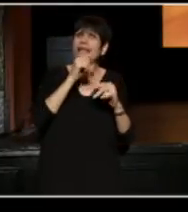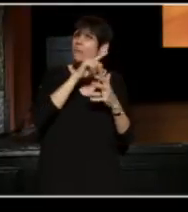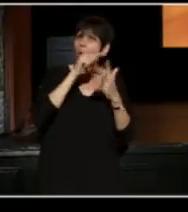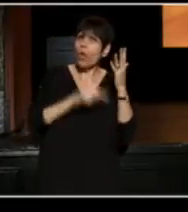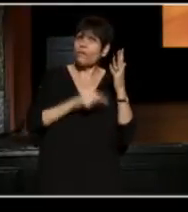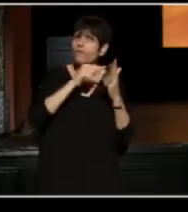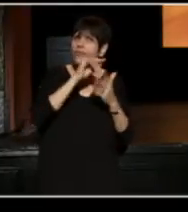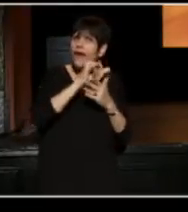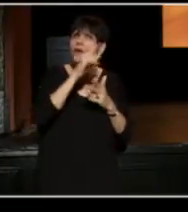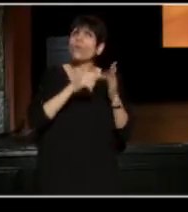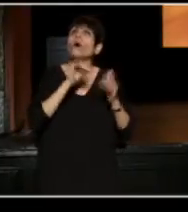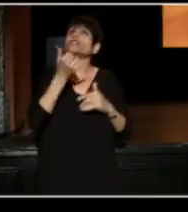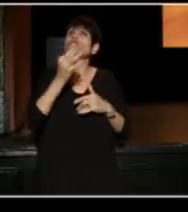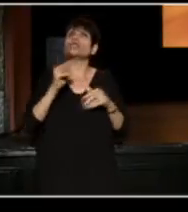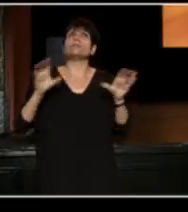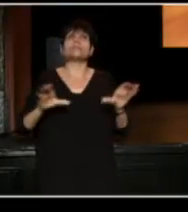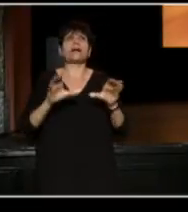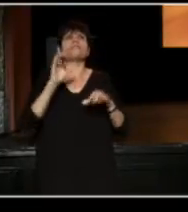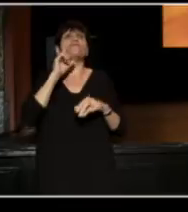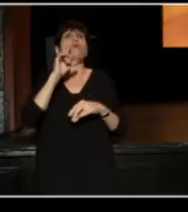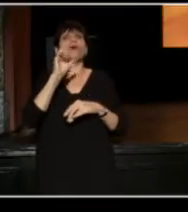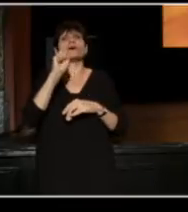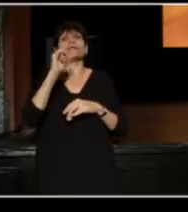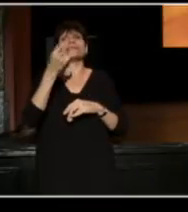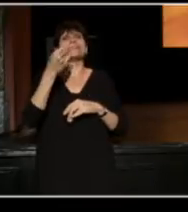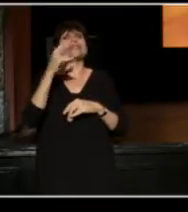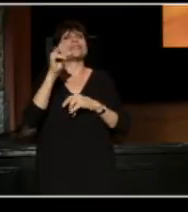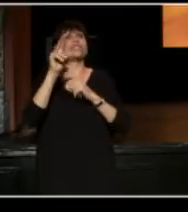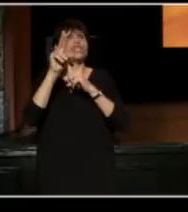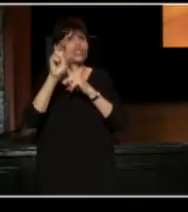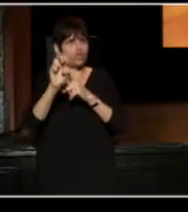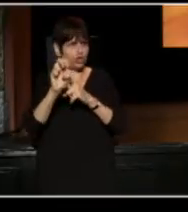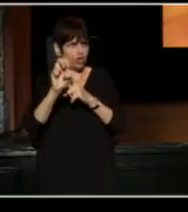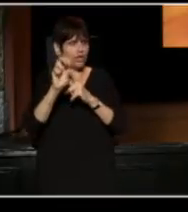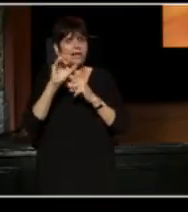is what Jimmy has done for the Signature [Theater]. The Signature started in a small storefront,